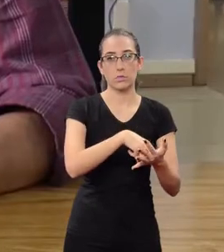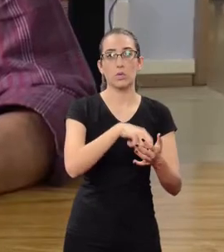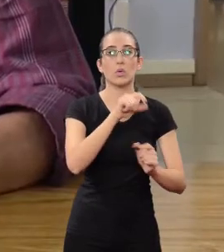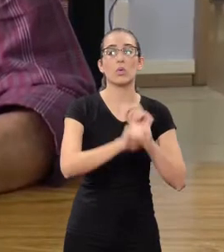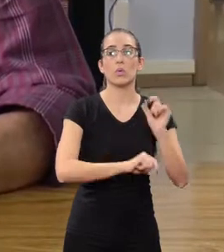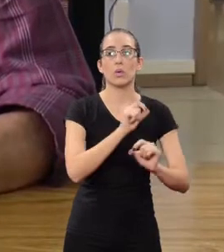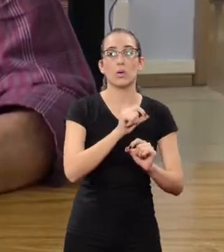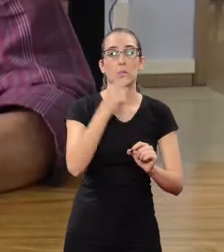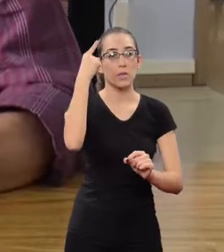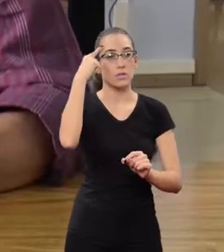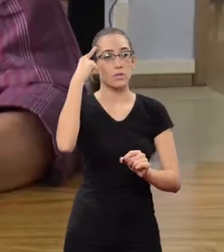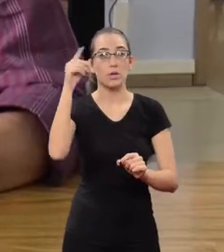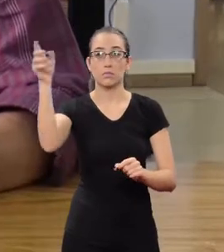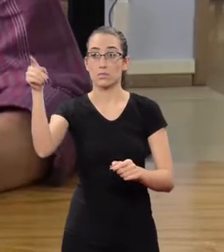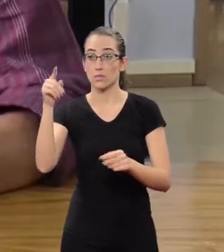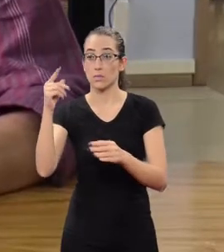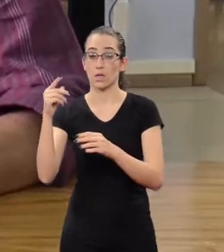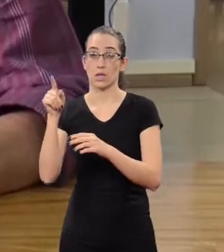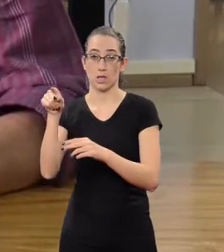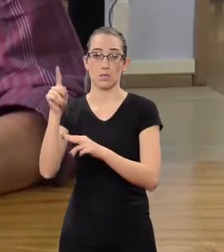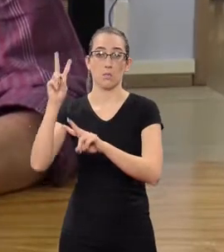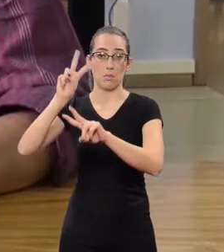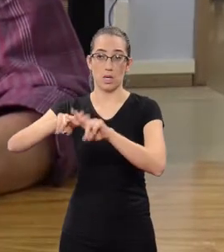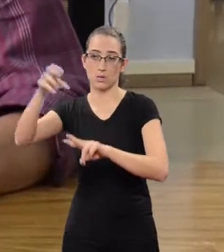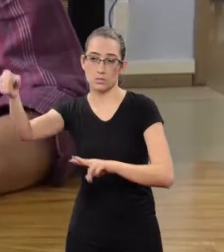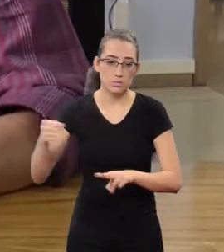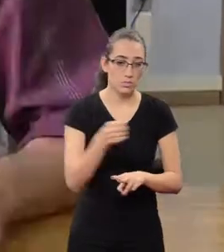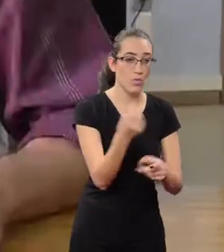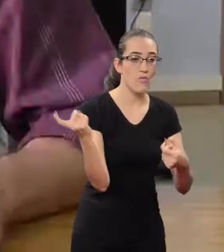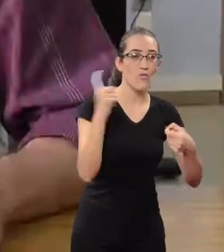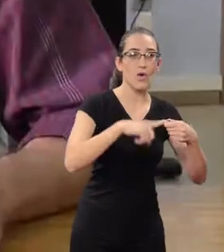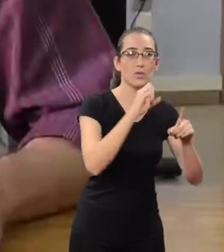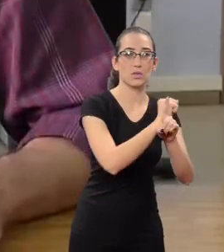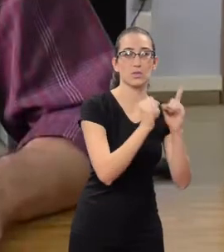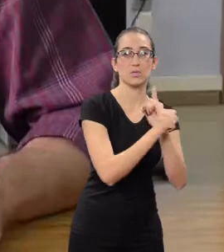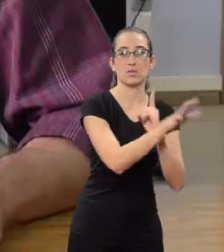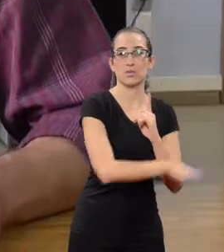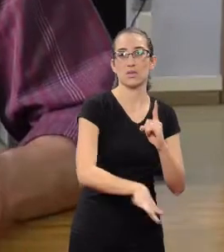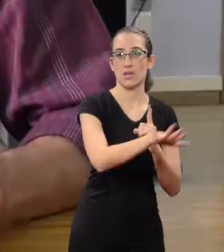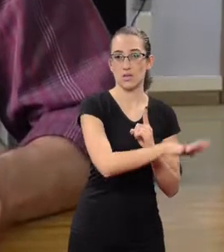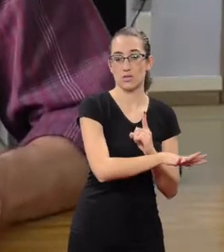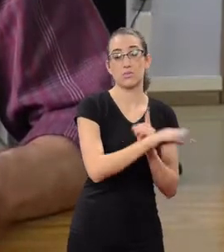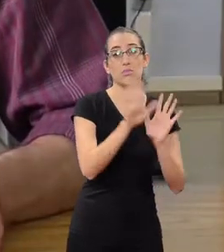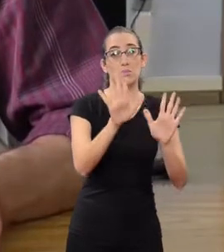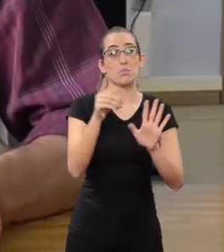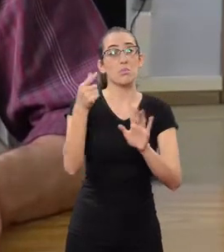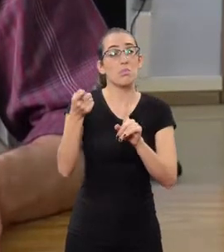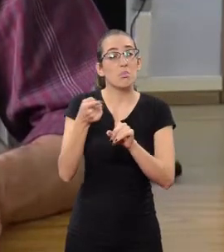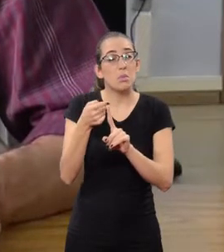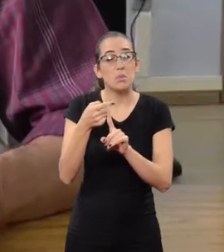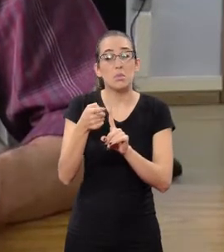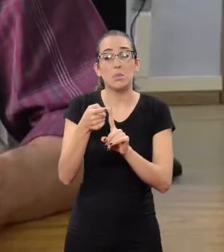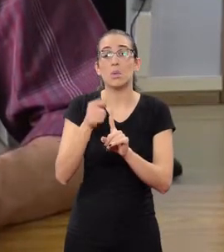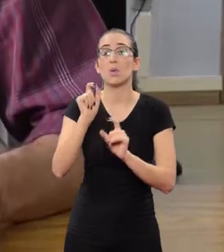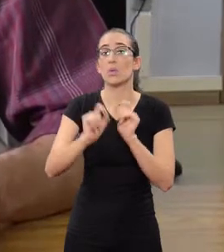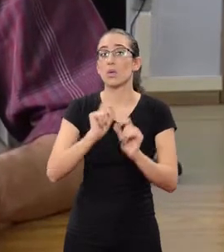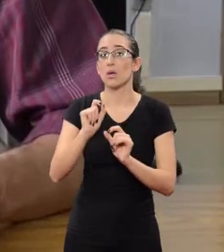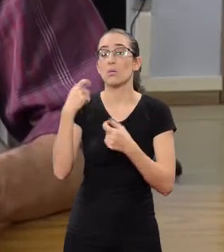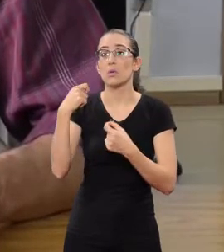that aims at socializing the convicted ones. First of all, it is important to define from the conceptual point of view,